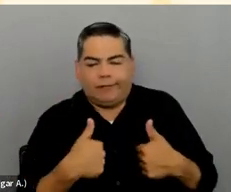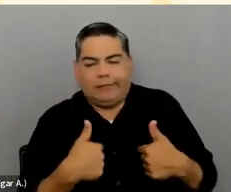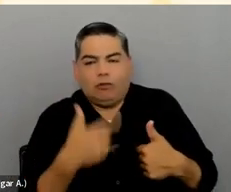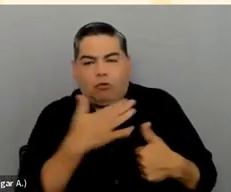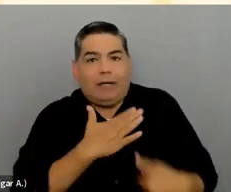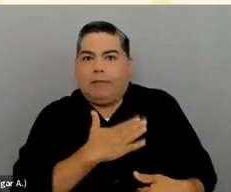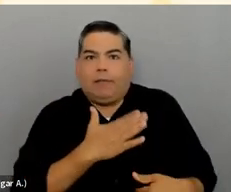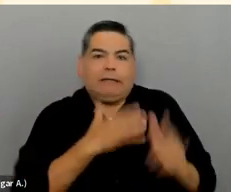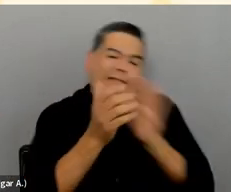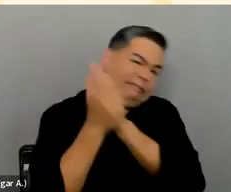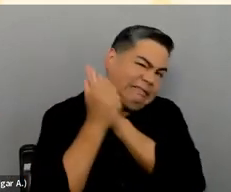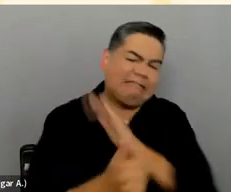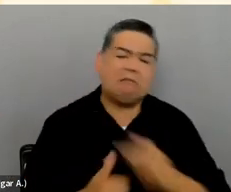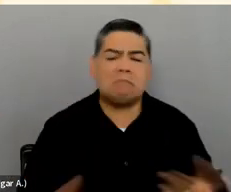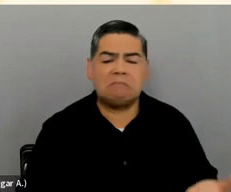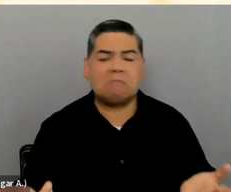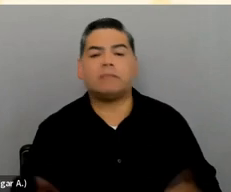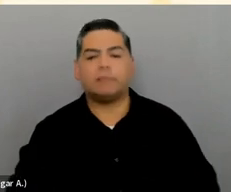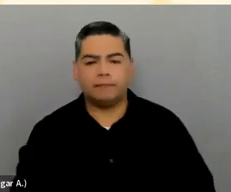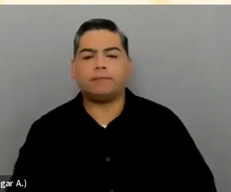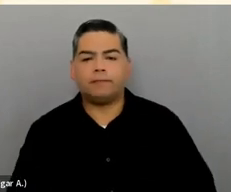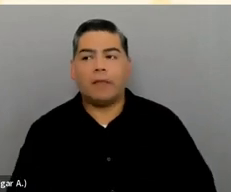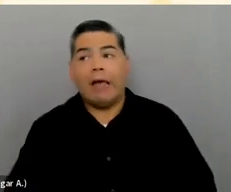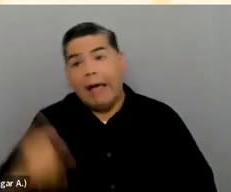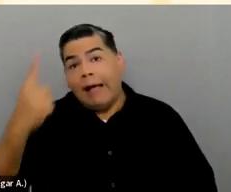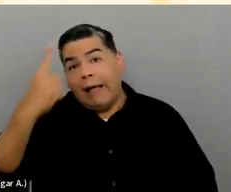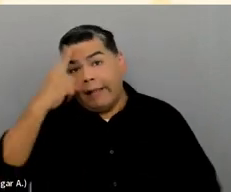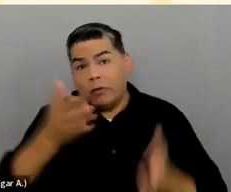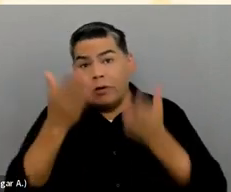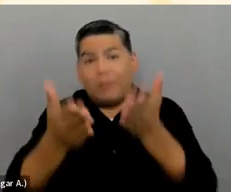I think that I would use both, to be honest.